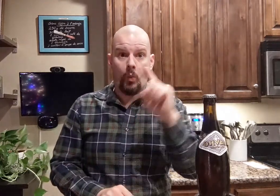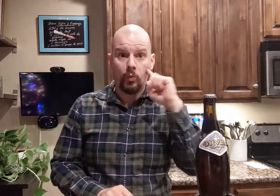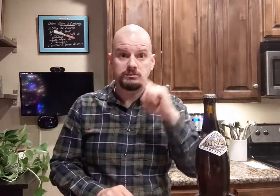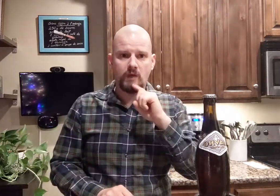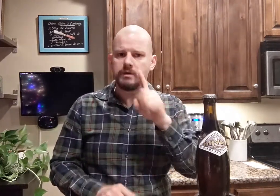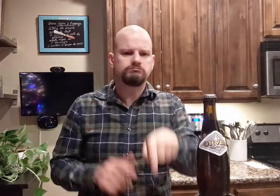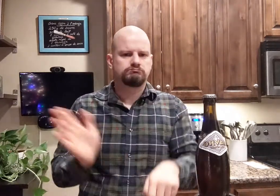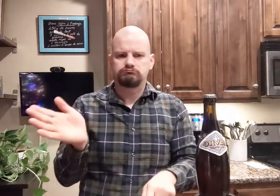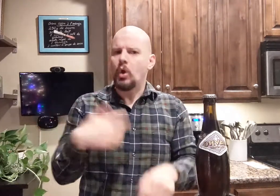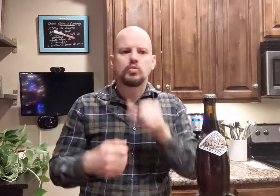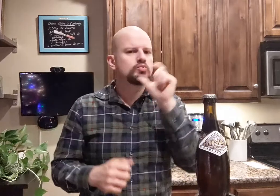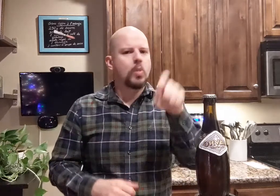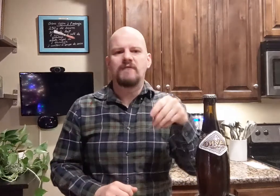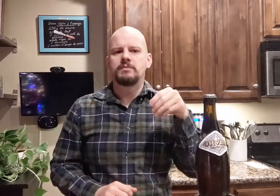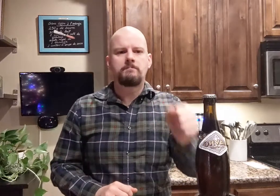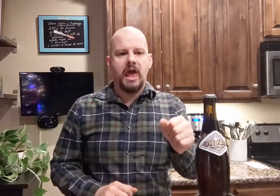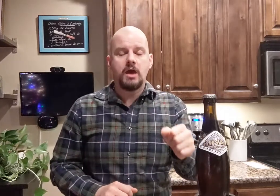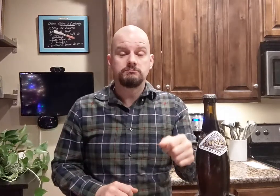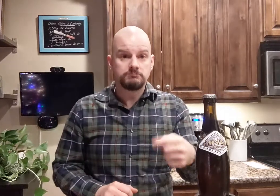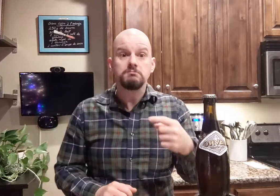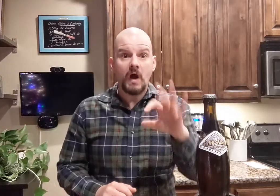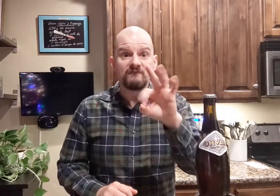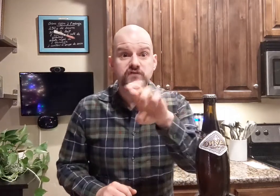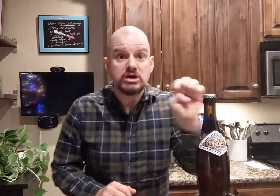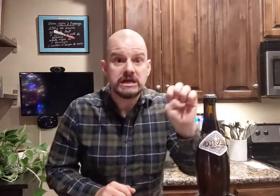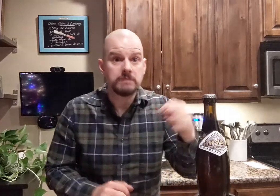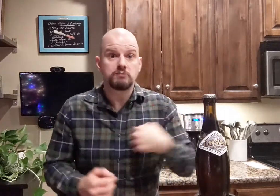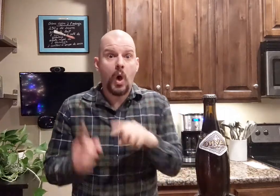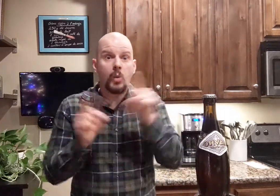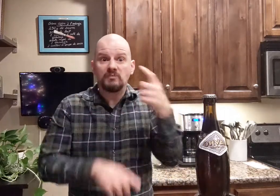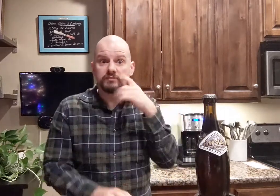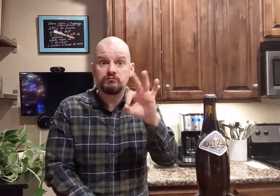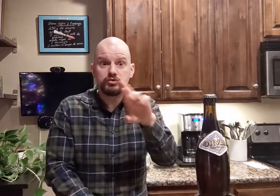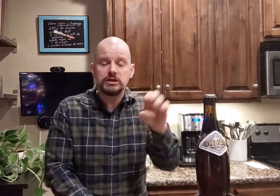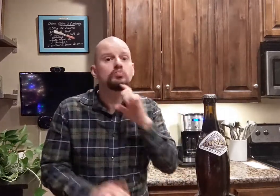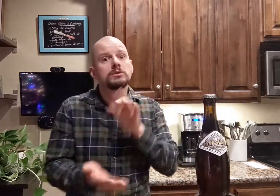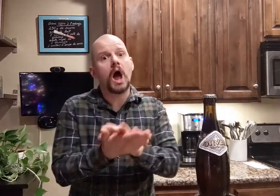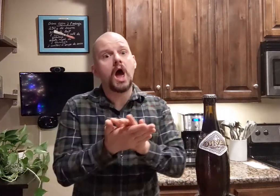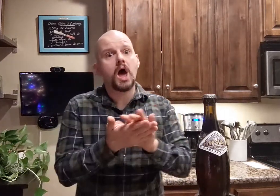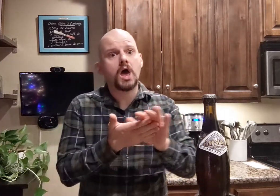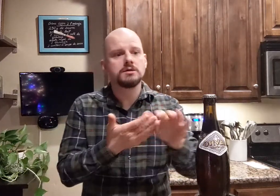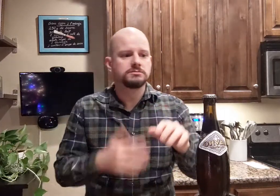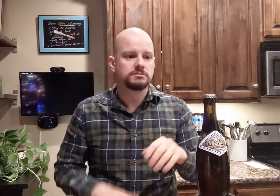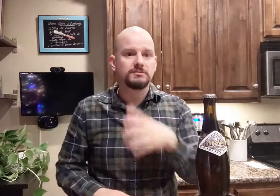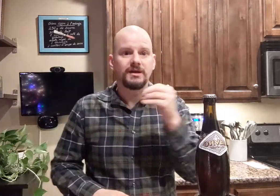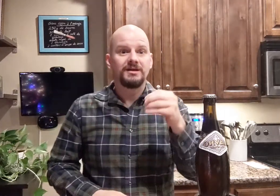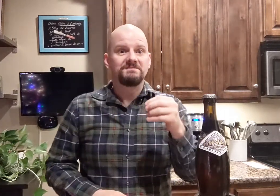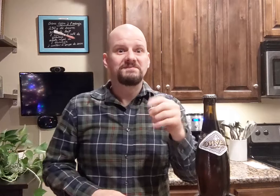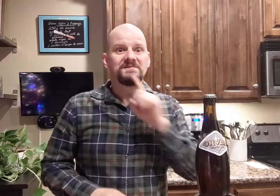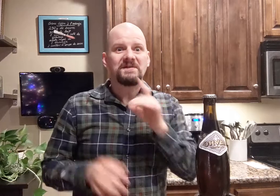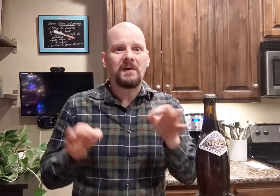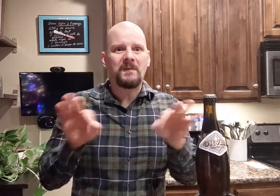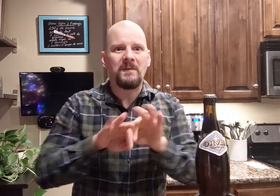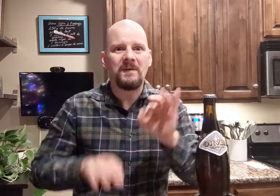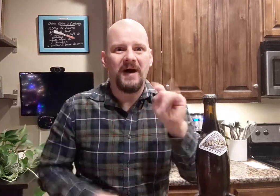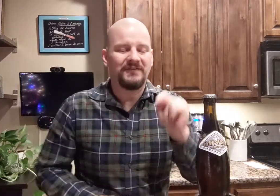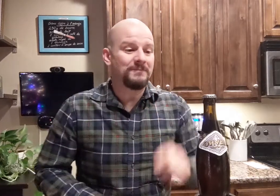She said I could go ahead without paying. It was free, so I went in for free! It was nice and worth it!